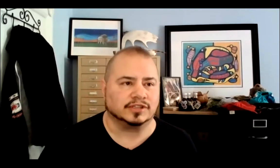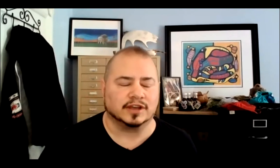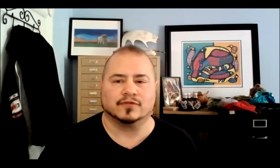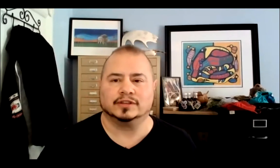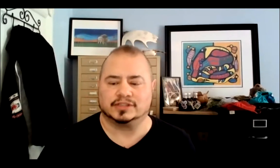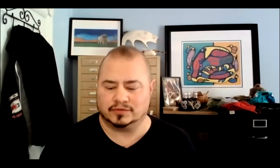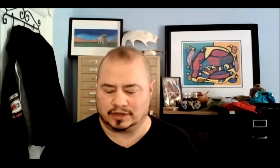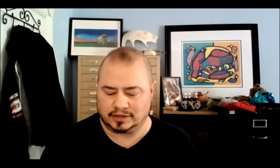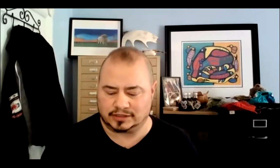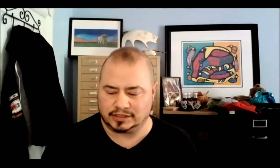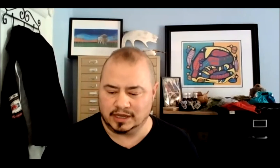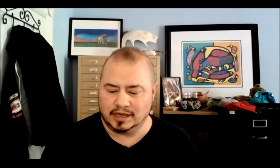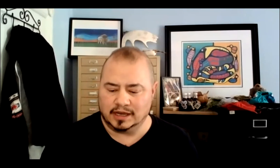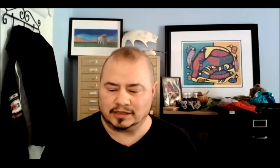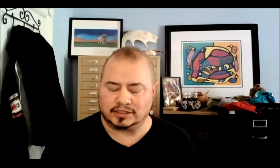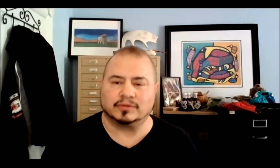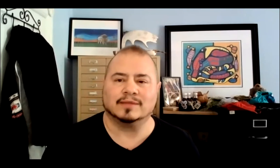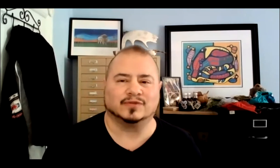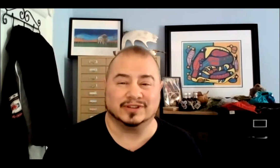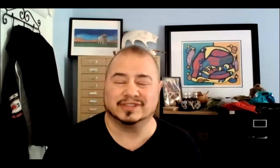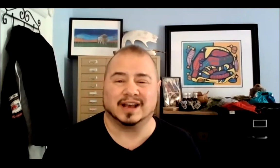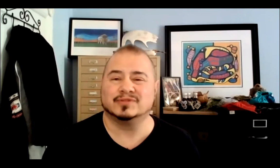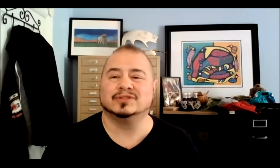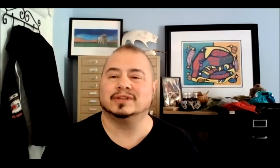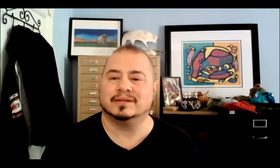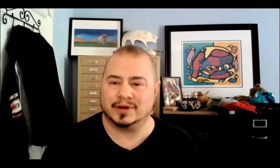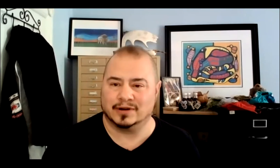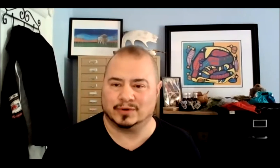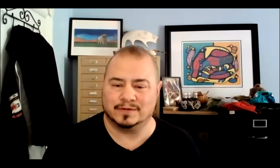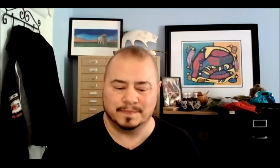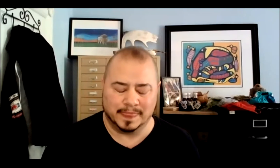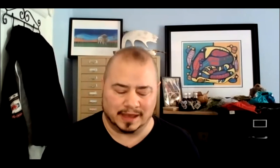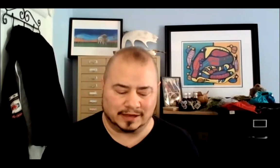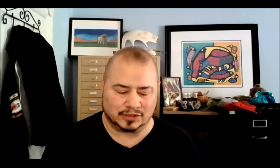the suffering that's out there, that sometimes feels absolutely unbearable,